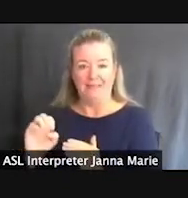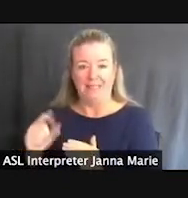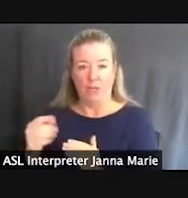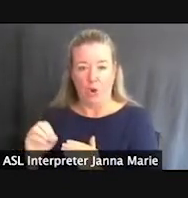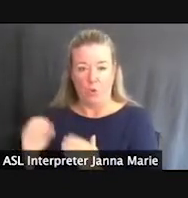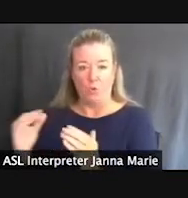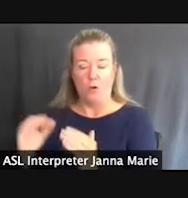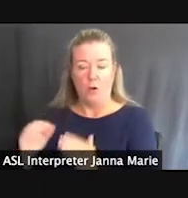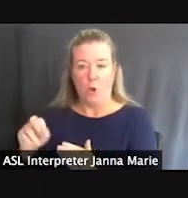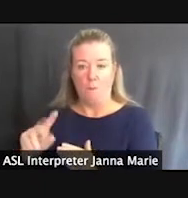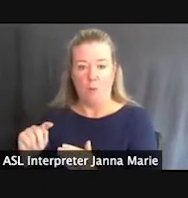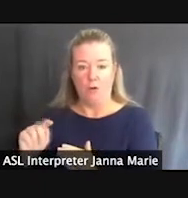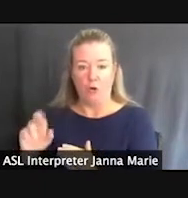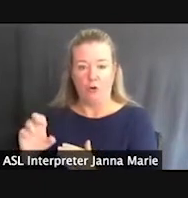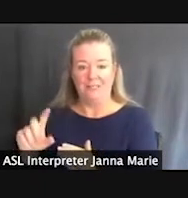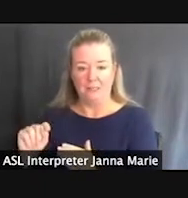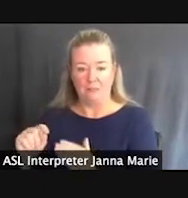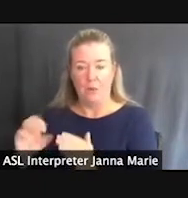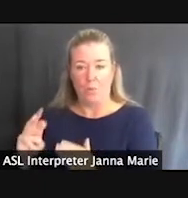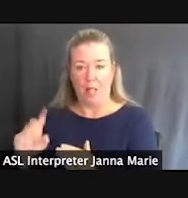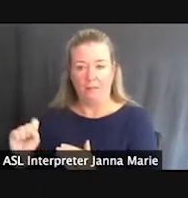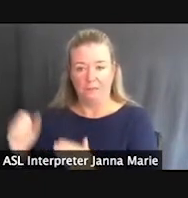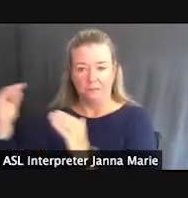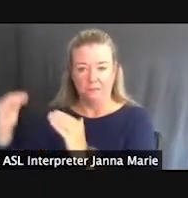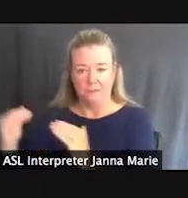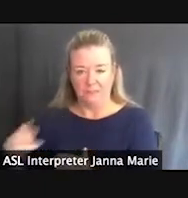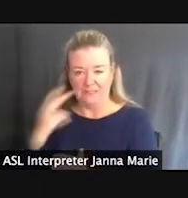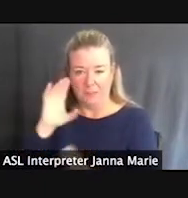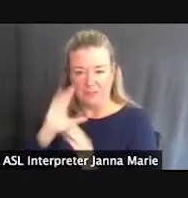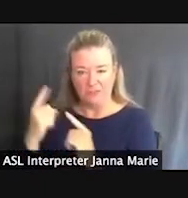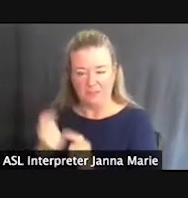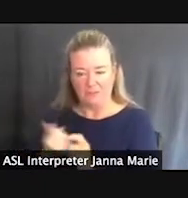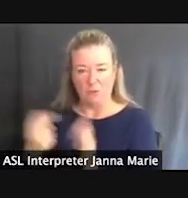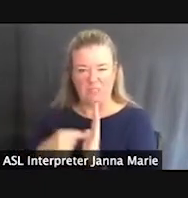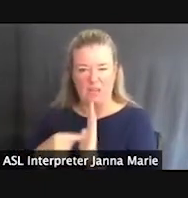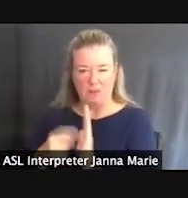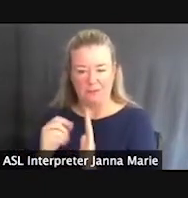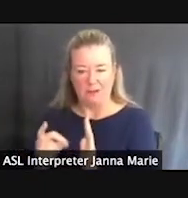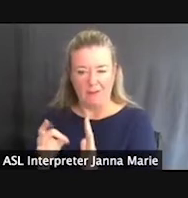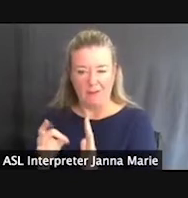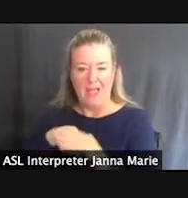State Park and Wells State Park. And you'll see the photos there of a couple of examples of access to recreation projects.